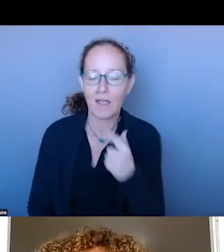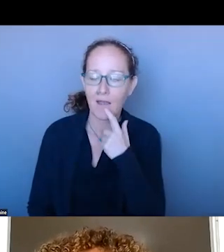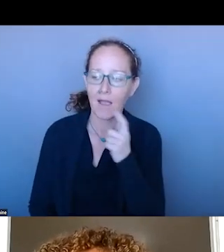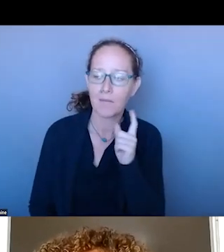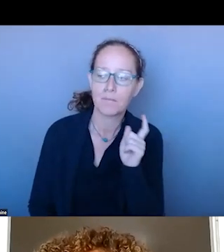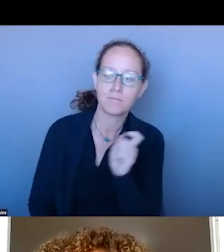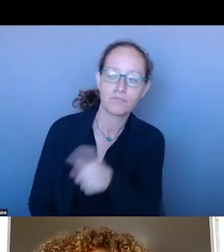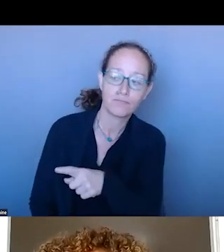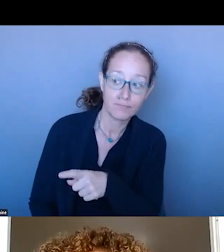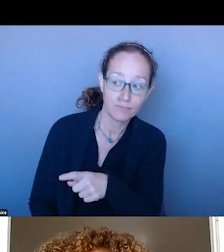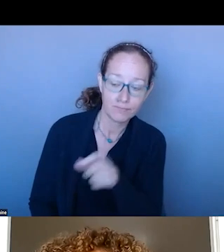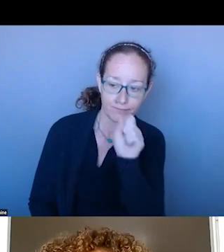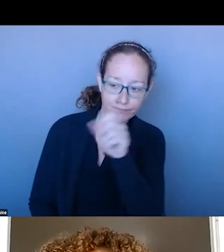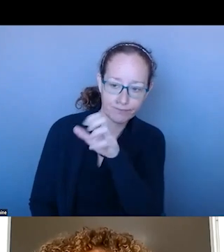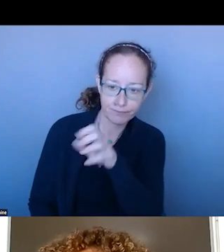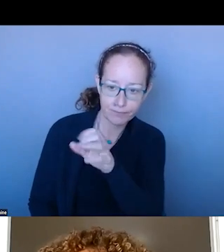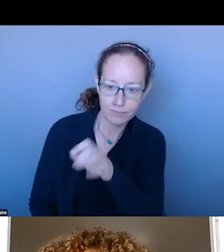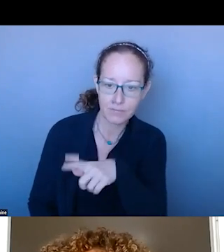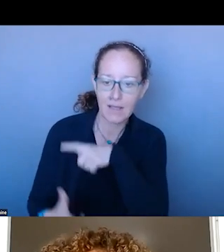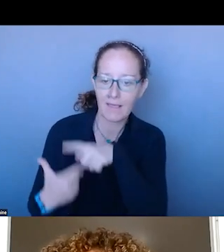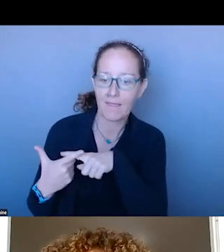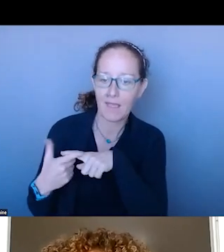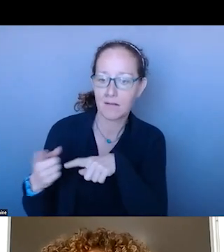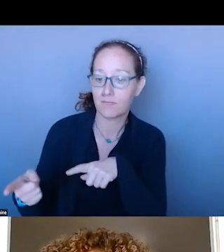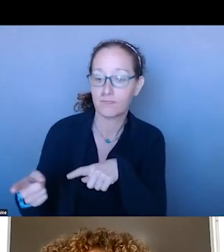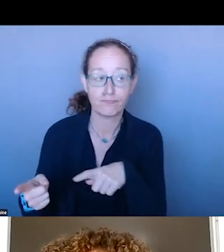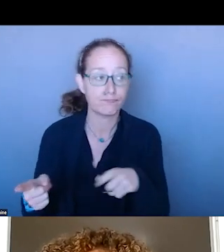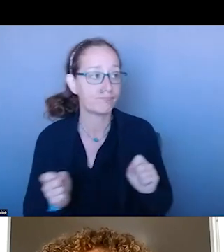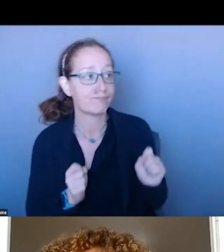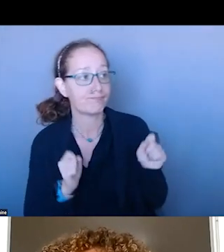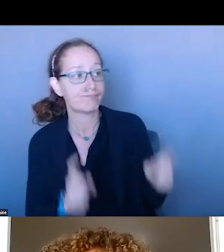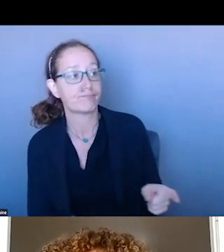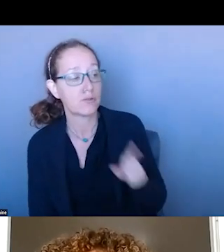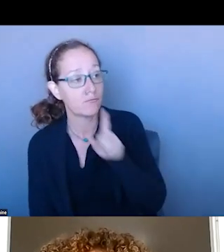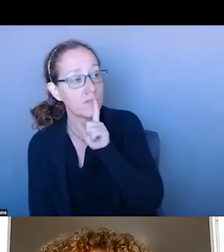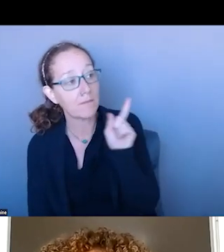YOU ARE ABLE TO WING IT AND RESPOND YOURSELF AND ALSO ABLE TO